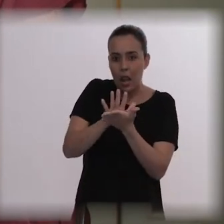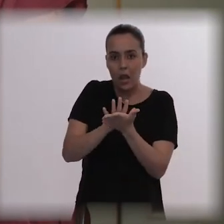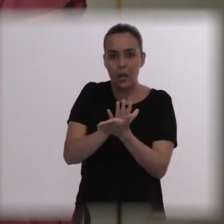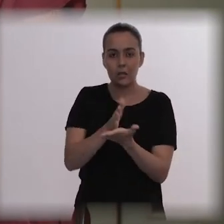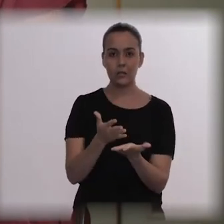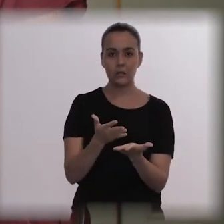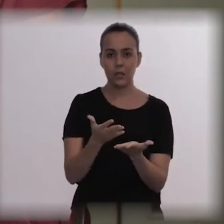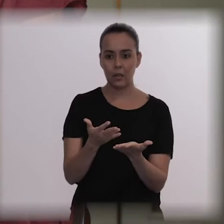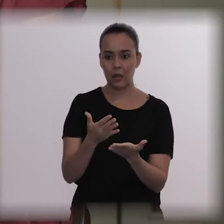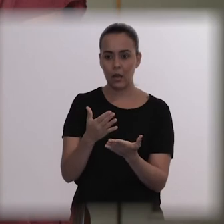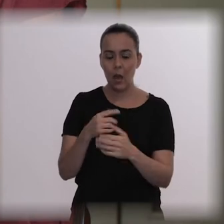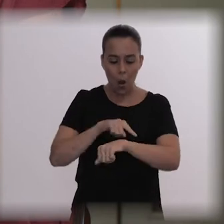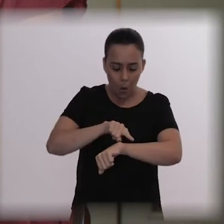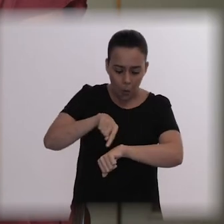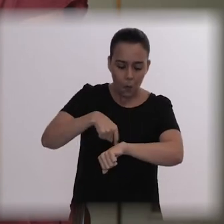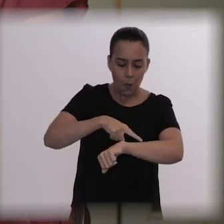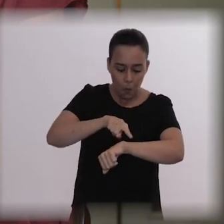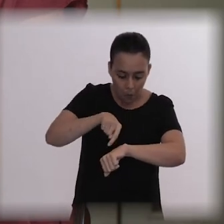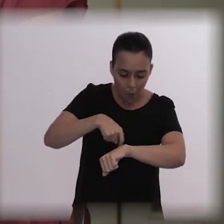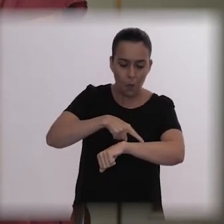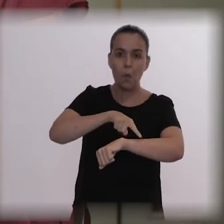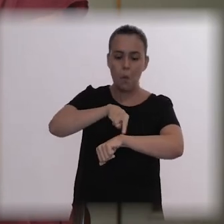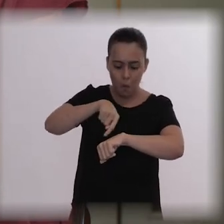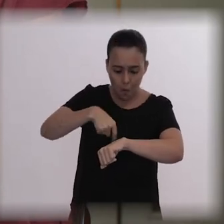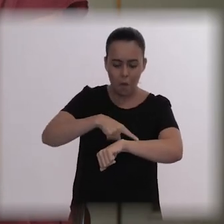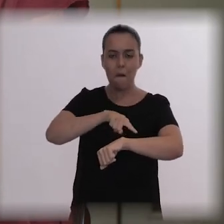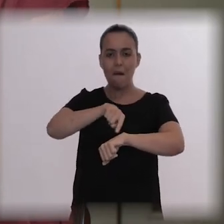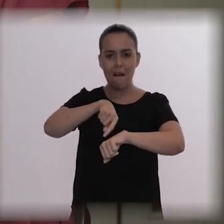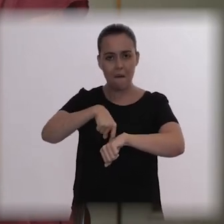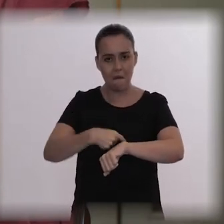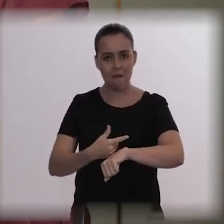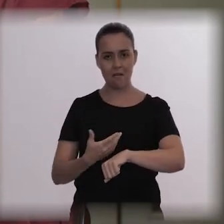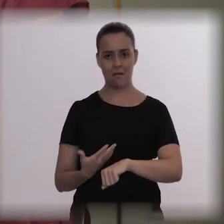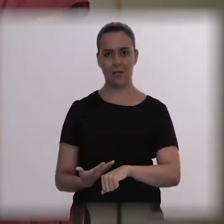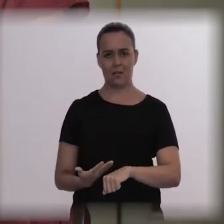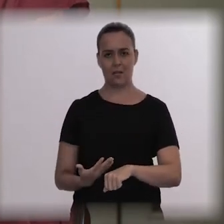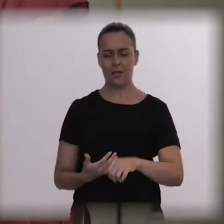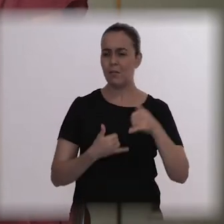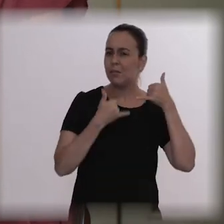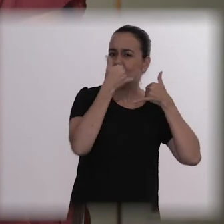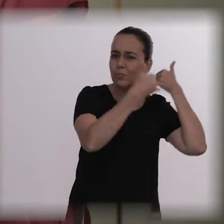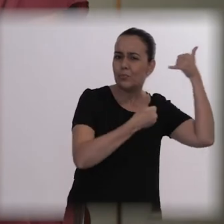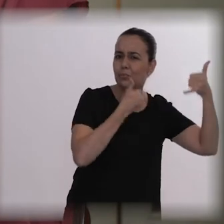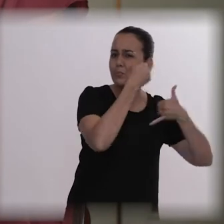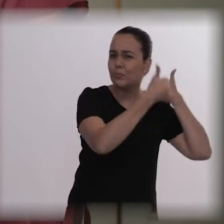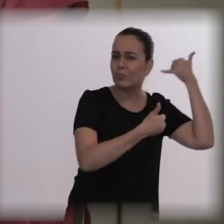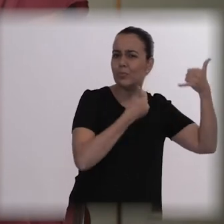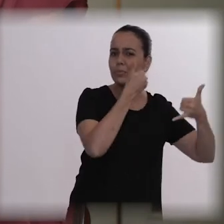It was not taken seriously. And there were many requests. And there were lots of calls. And many hours.